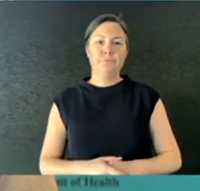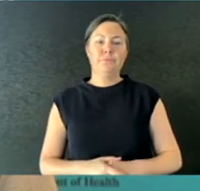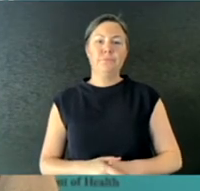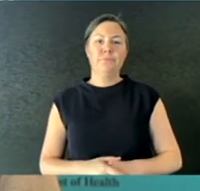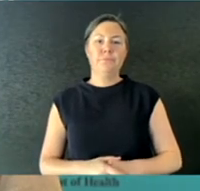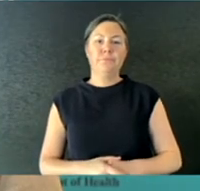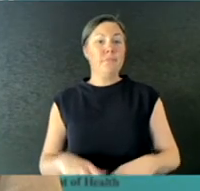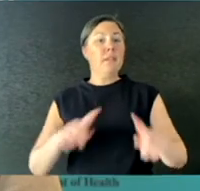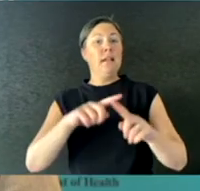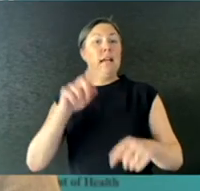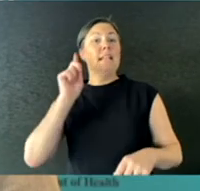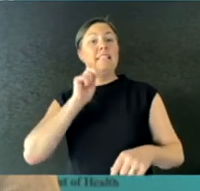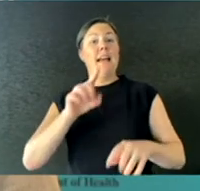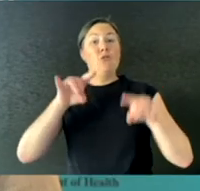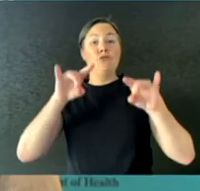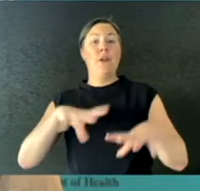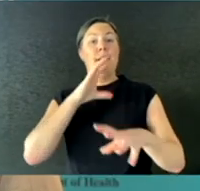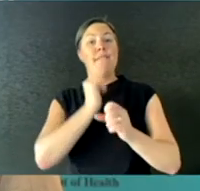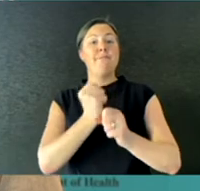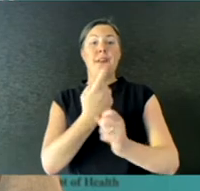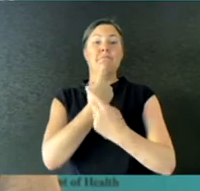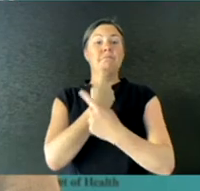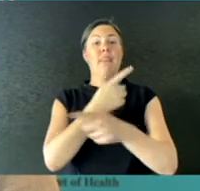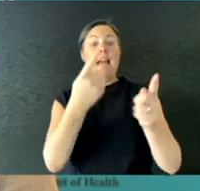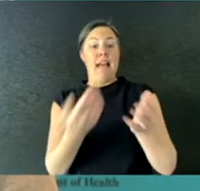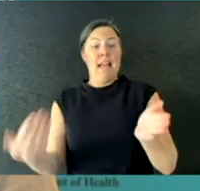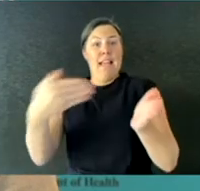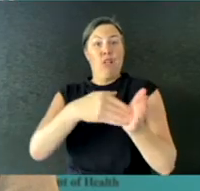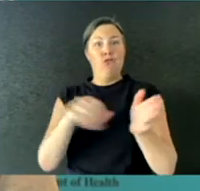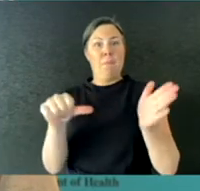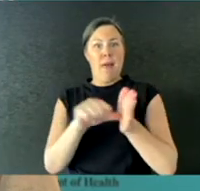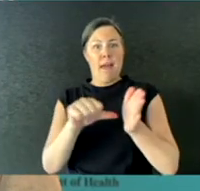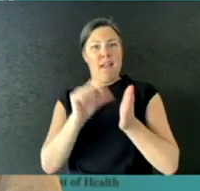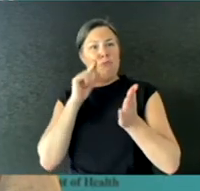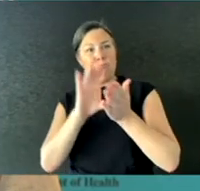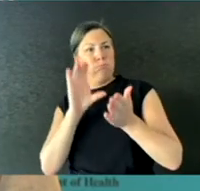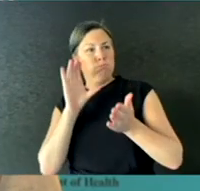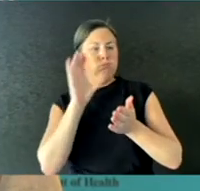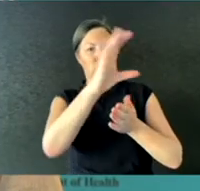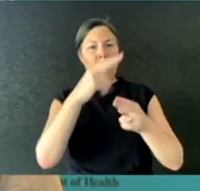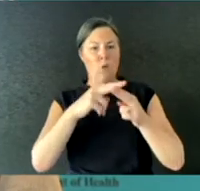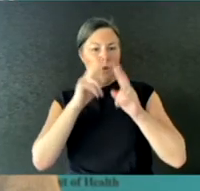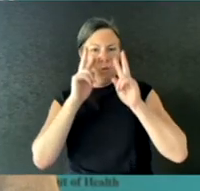Government, to additional vaccine research in Australia at the University of Melbourne